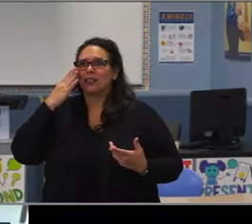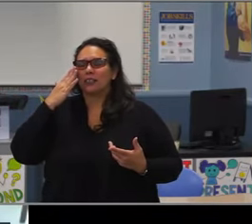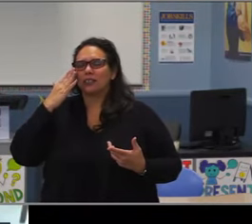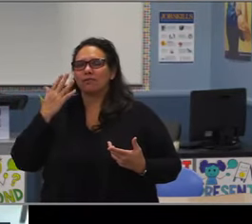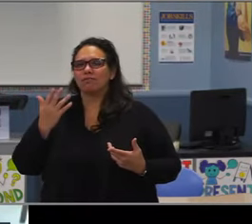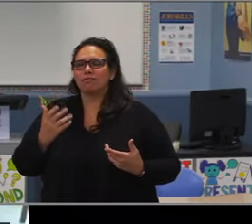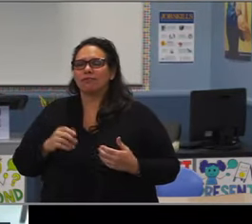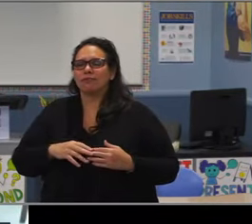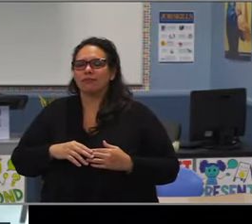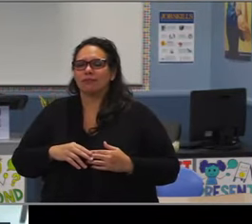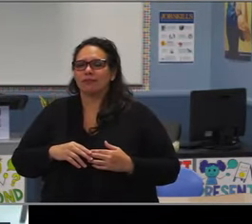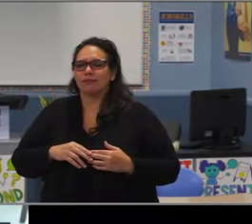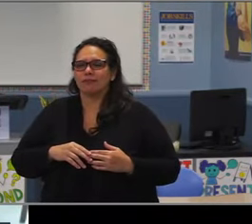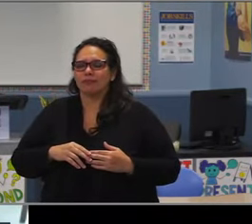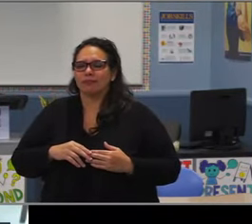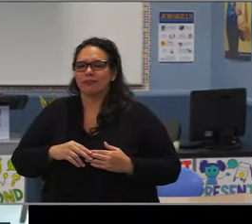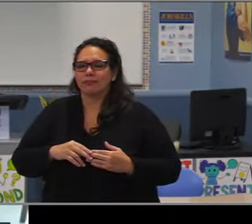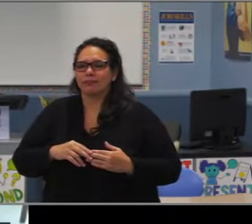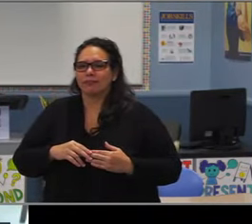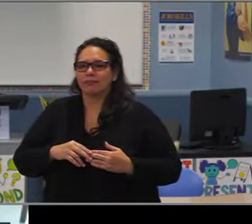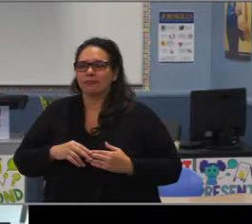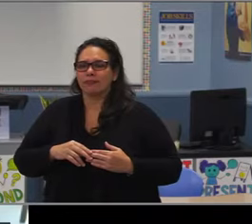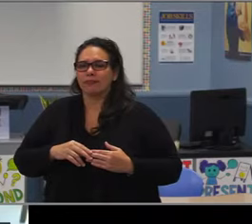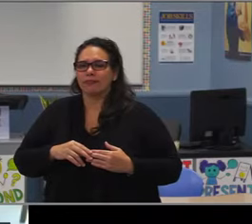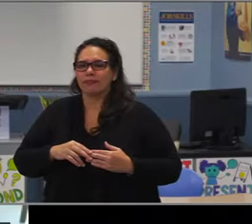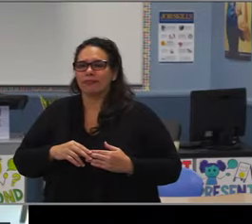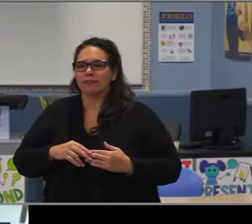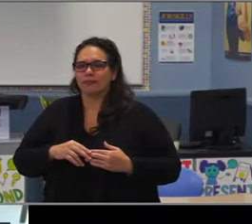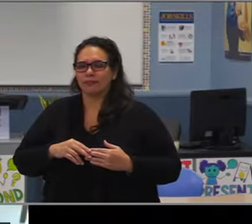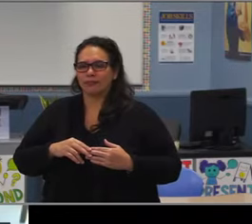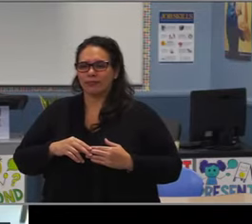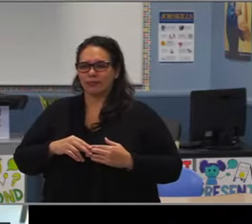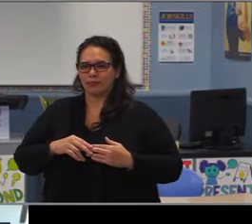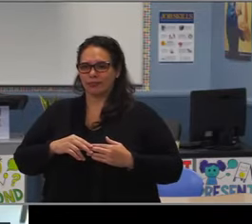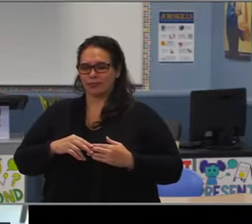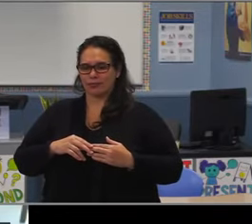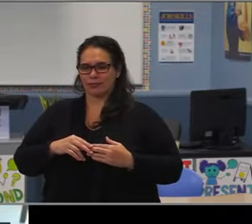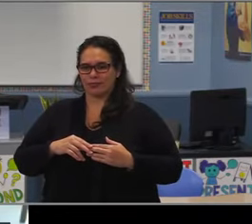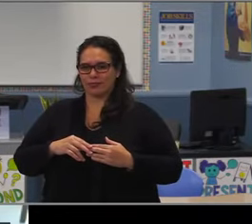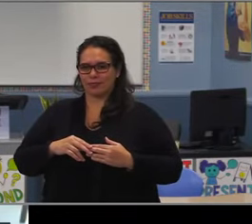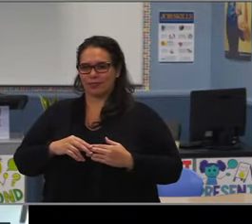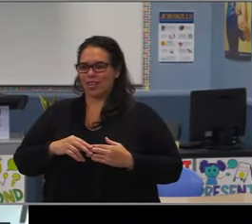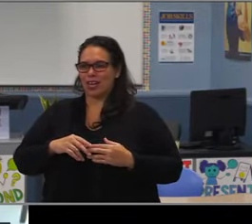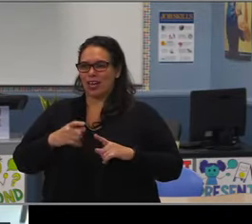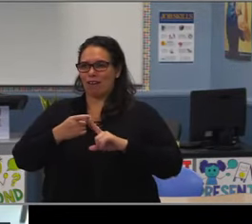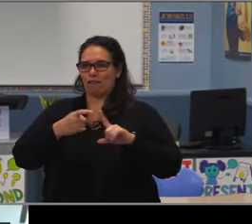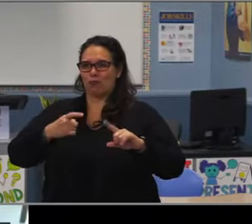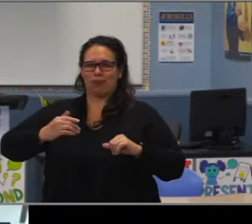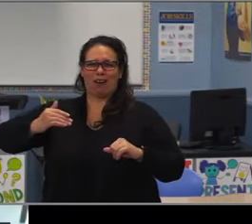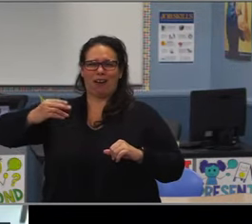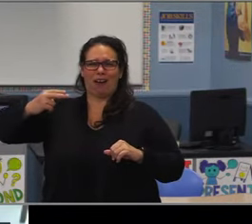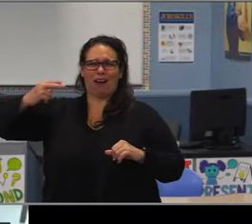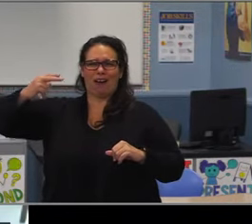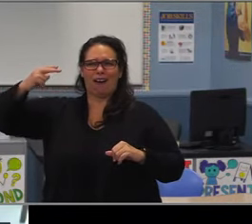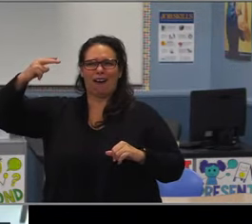for the very reason that they are smaller high schools and they feel more comfortable. So if we're looking at potentially